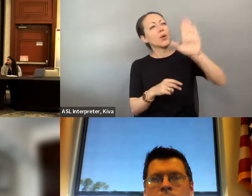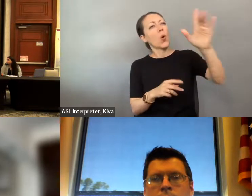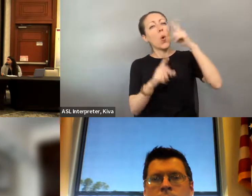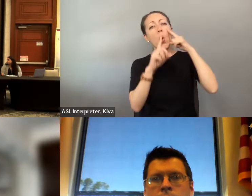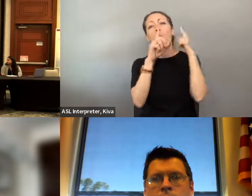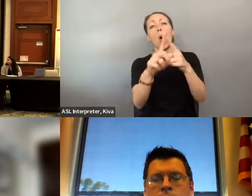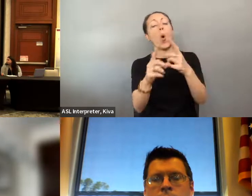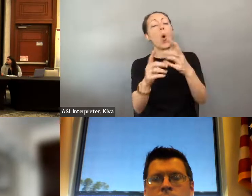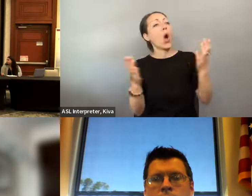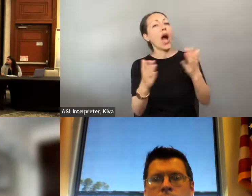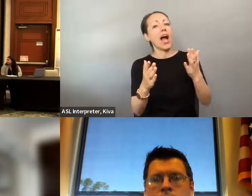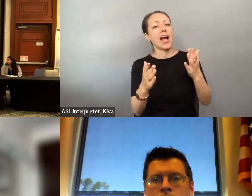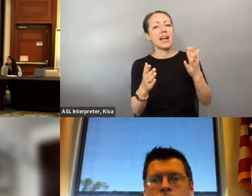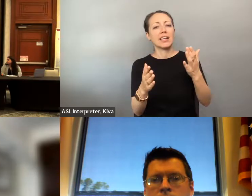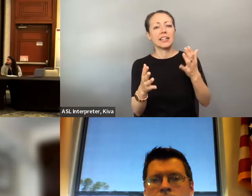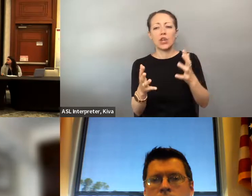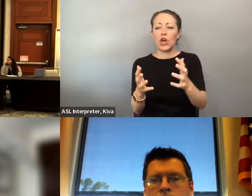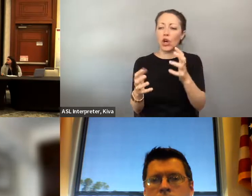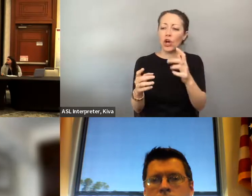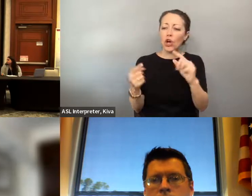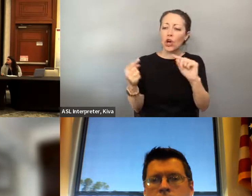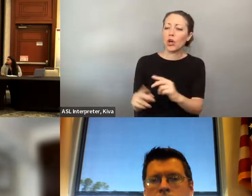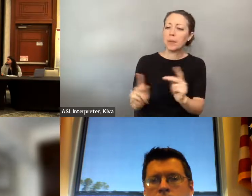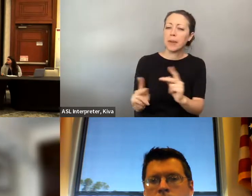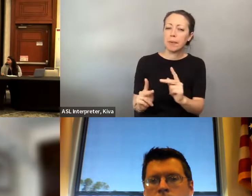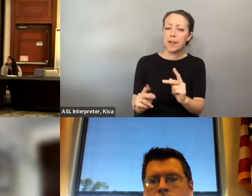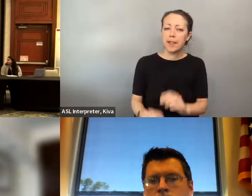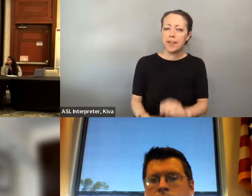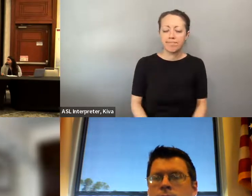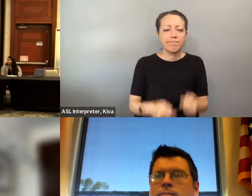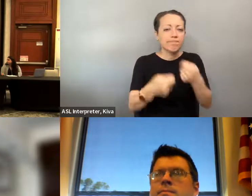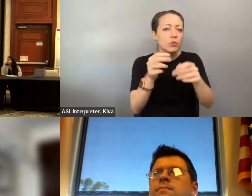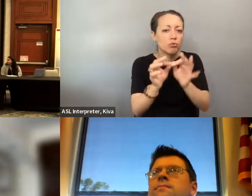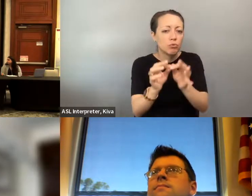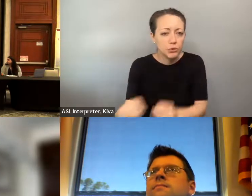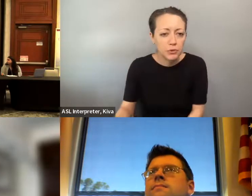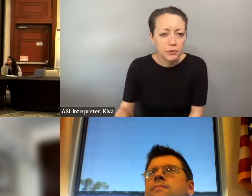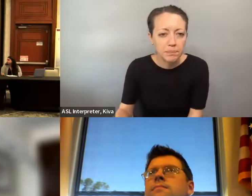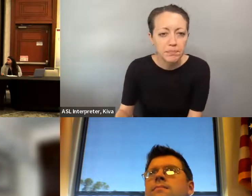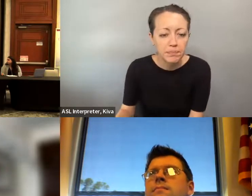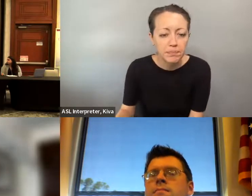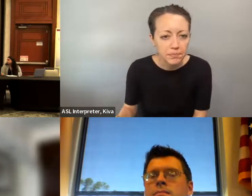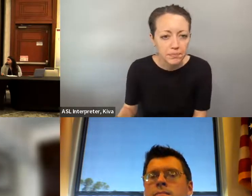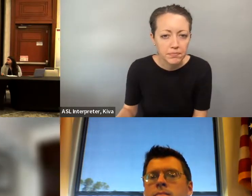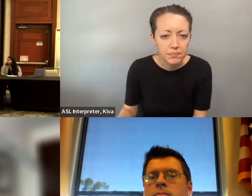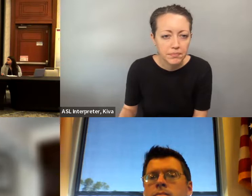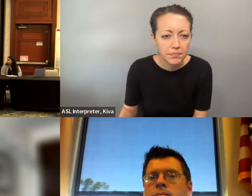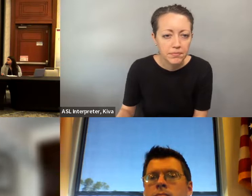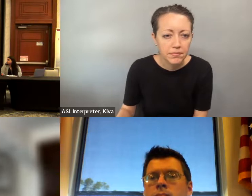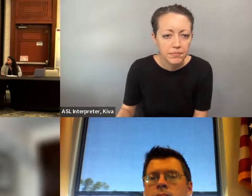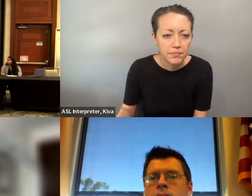political strategies where the cruelty is the point. That -- where the concern and empathy for our fellow